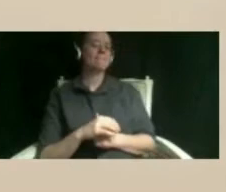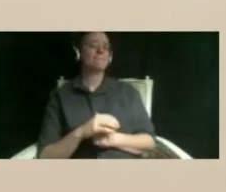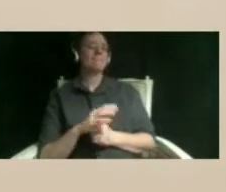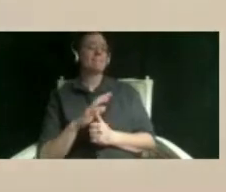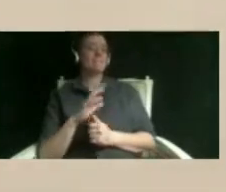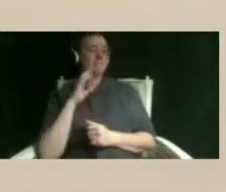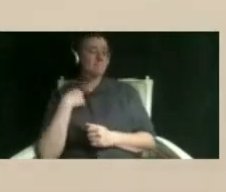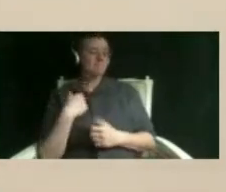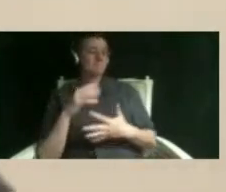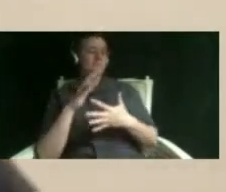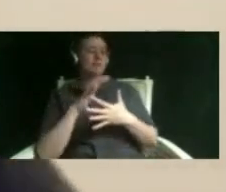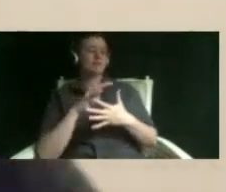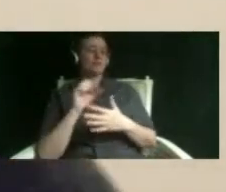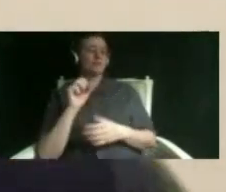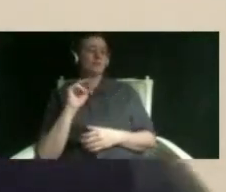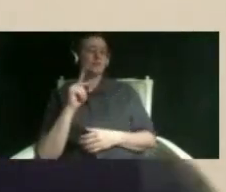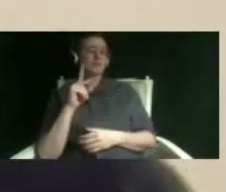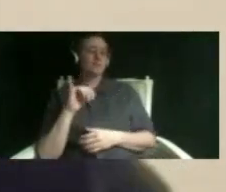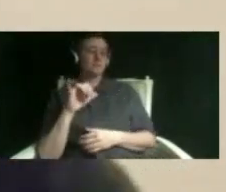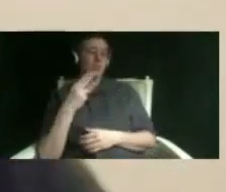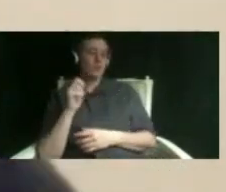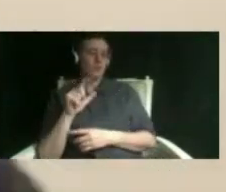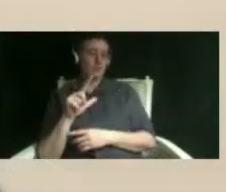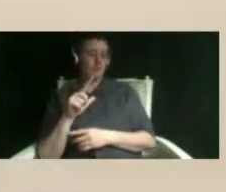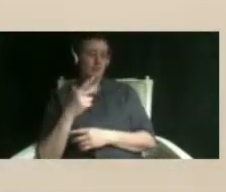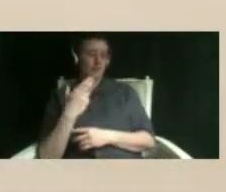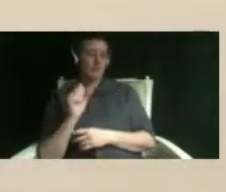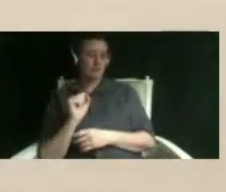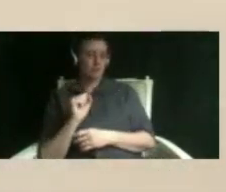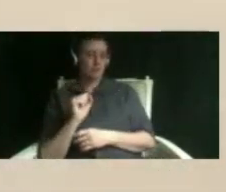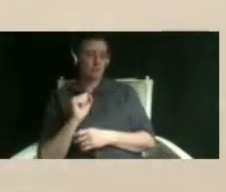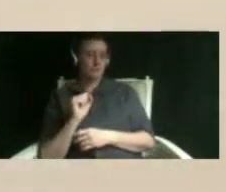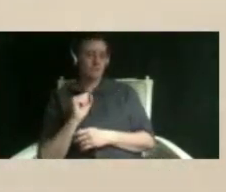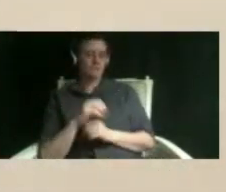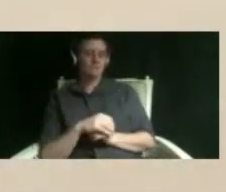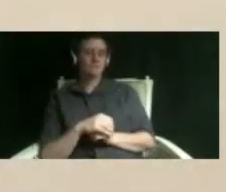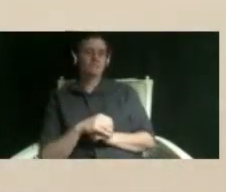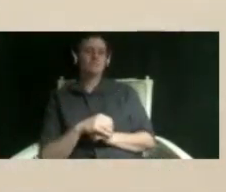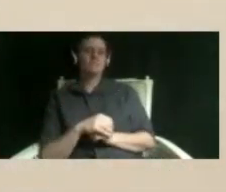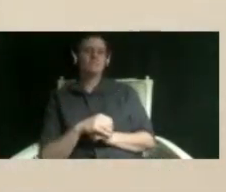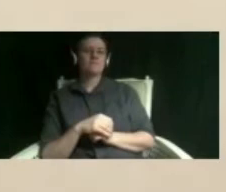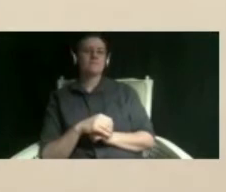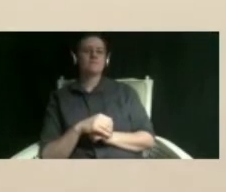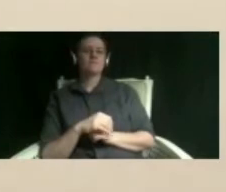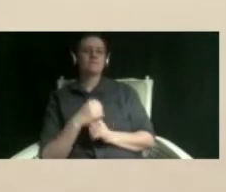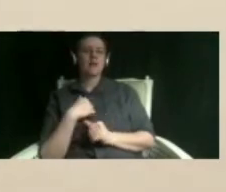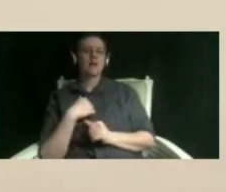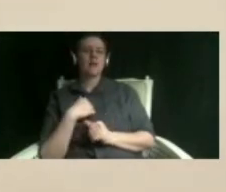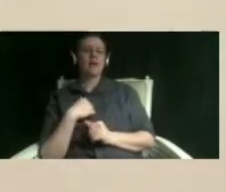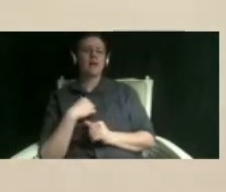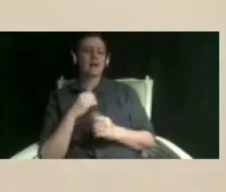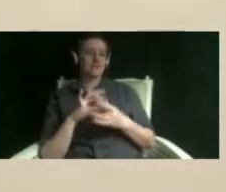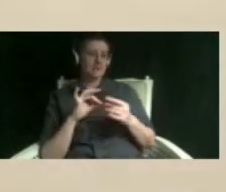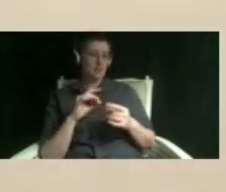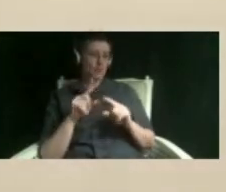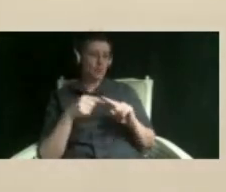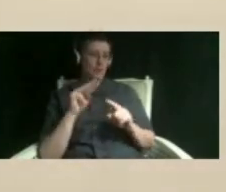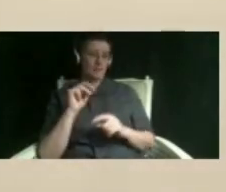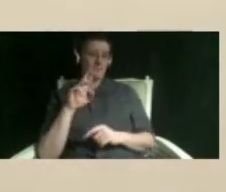junior at smokey hill high school and i have to say that in march when you know coronavirus was